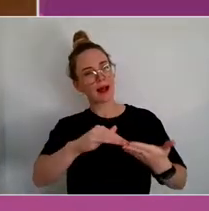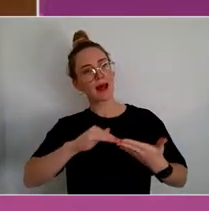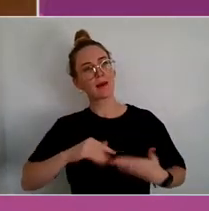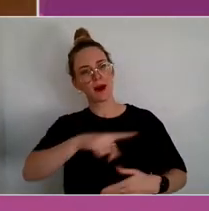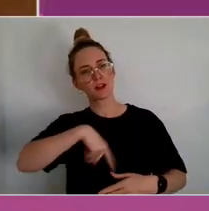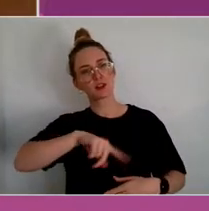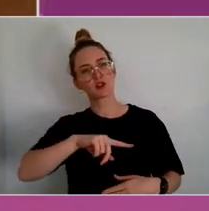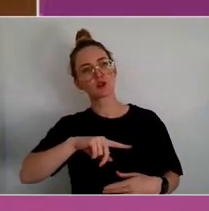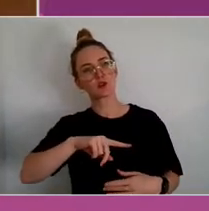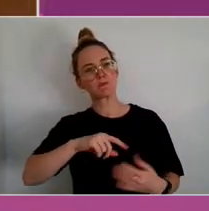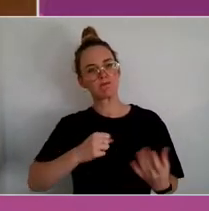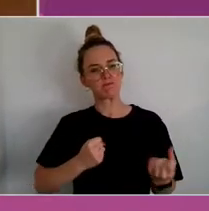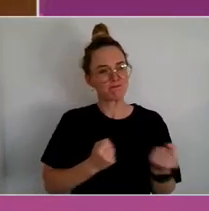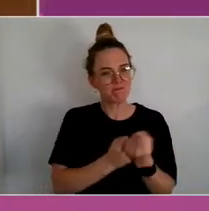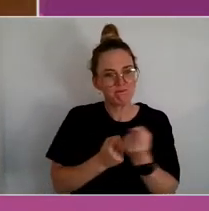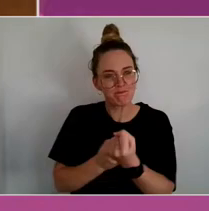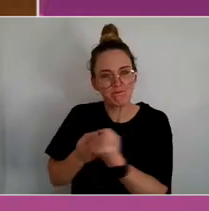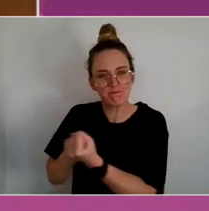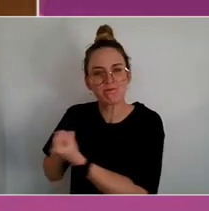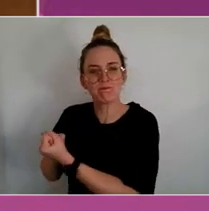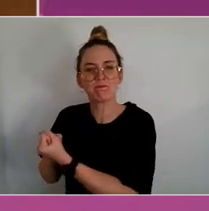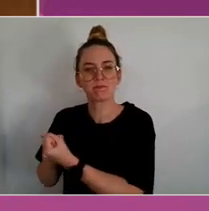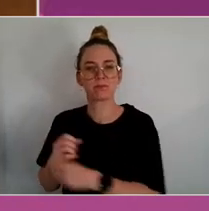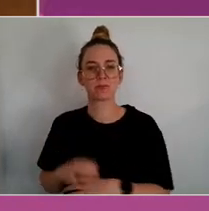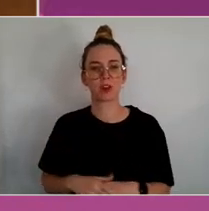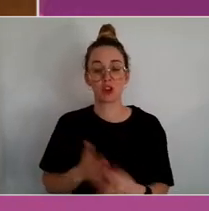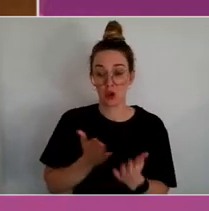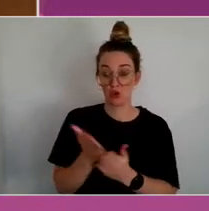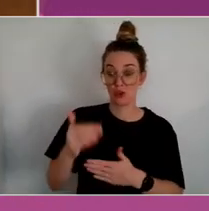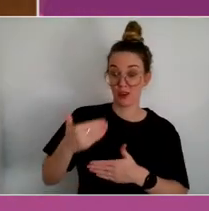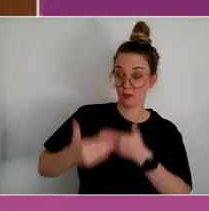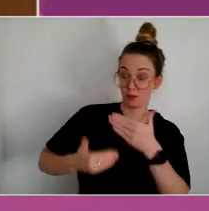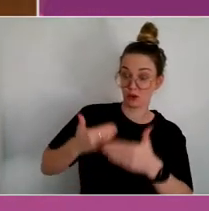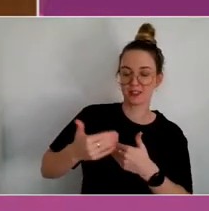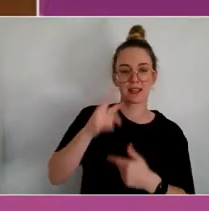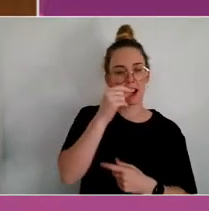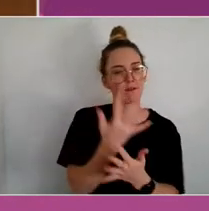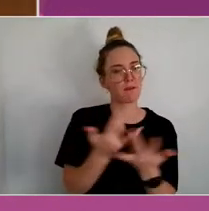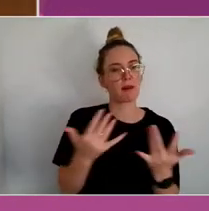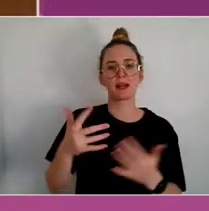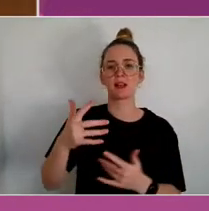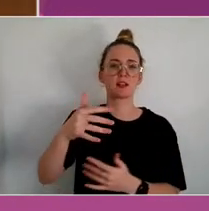So in that process there can be psychosocial benefits.